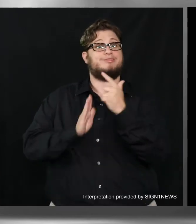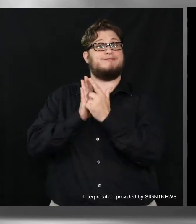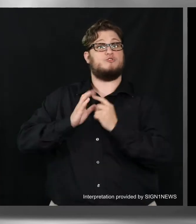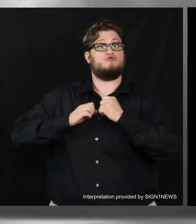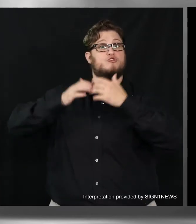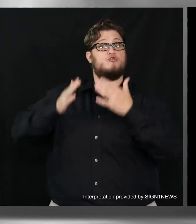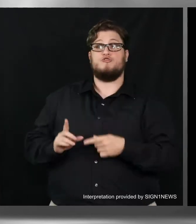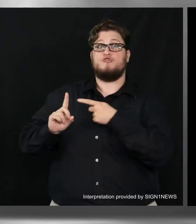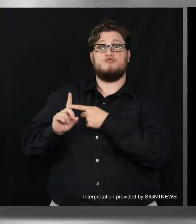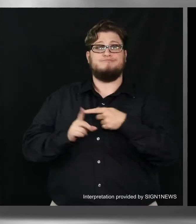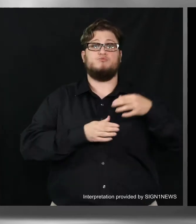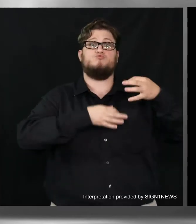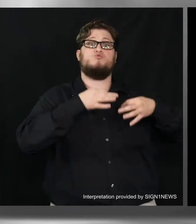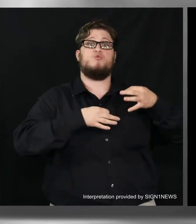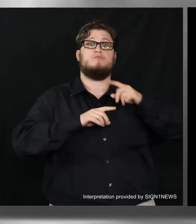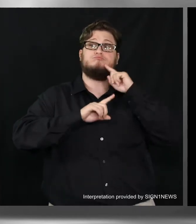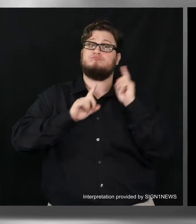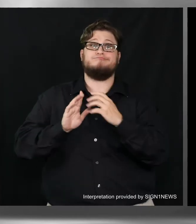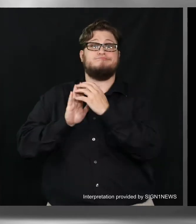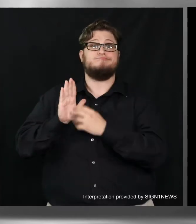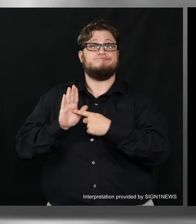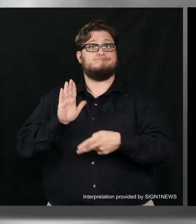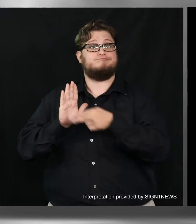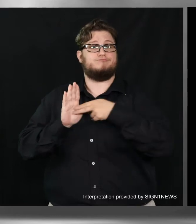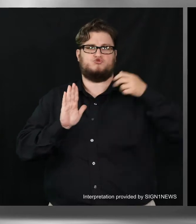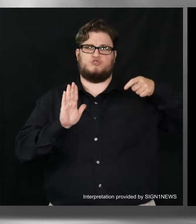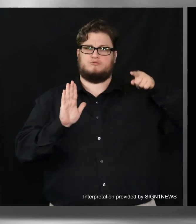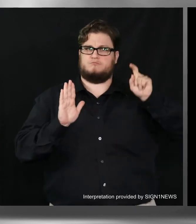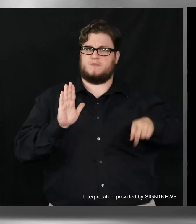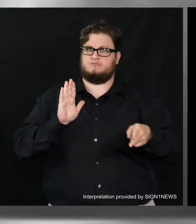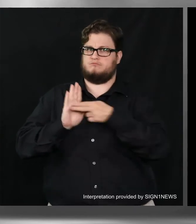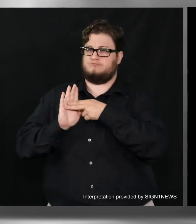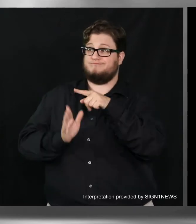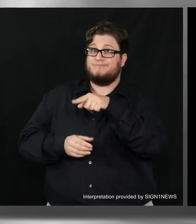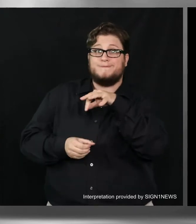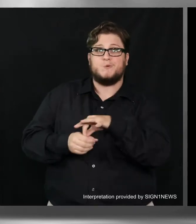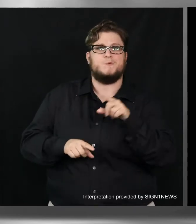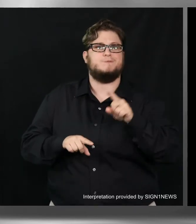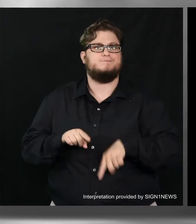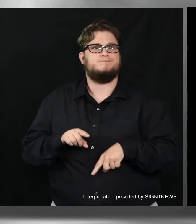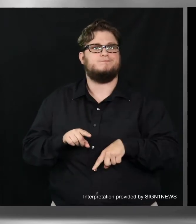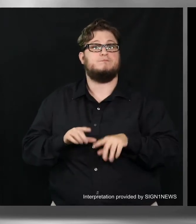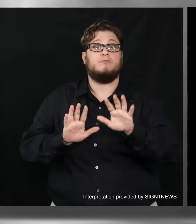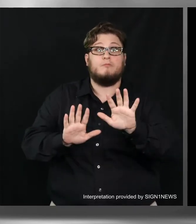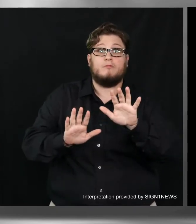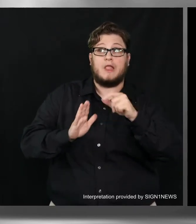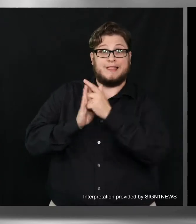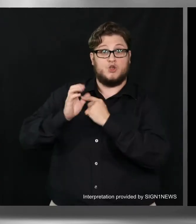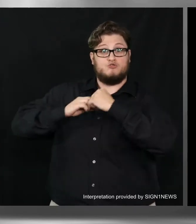If you have a legal guardian, the order from the court must be signed by a judge saying you cannot vote.